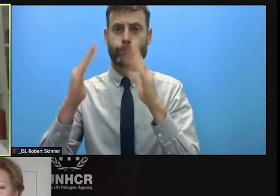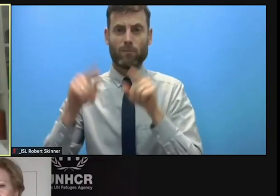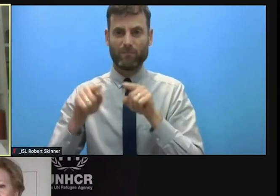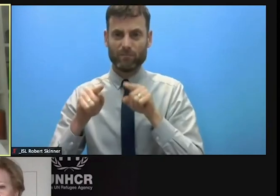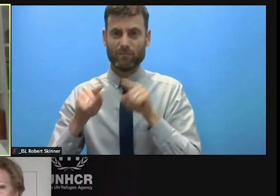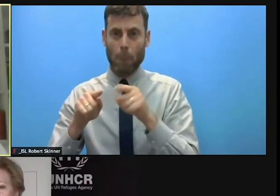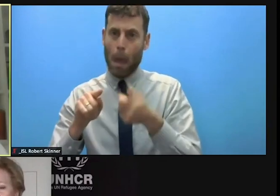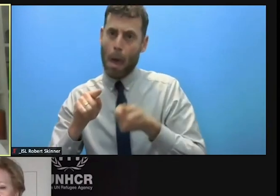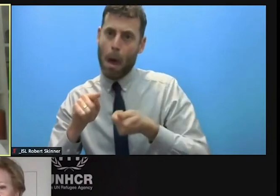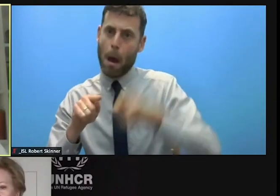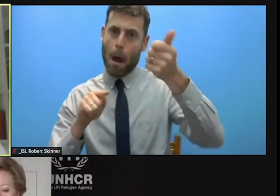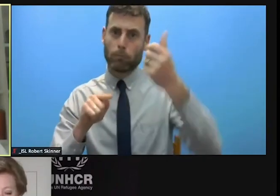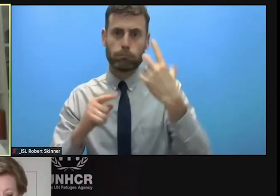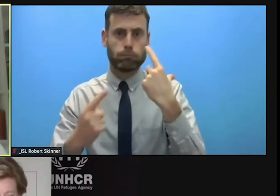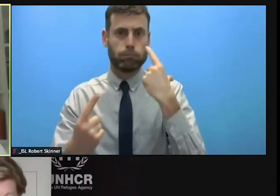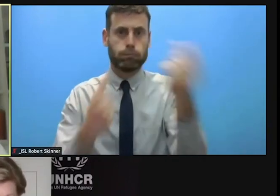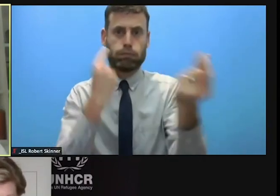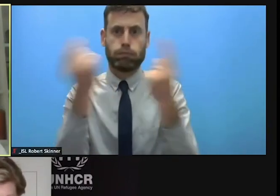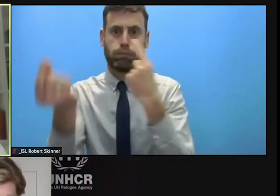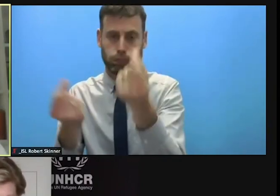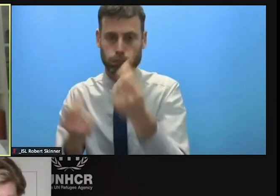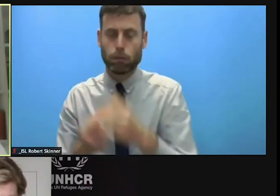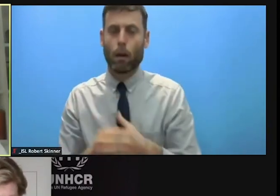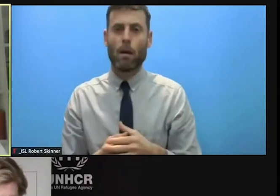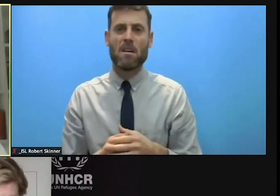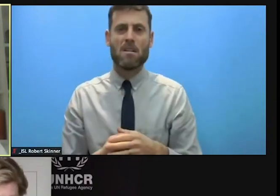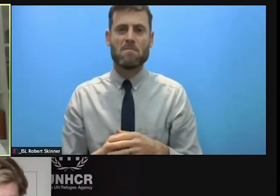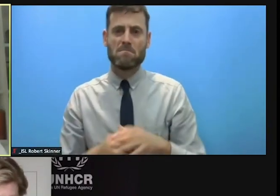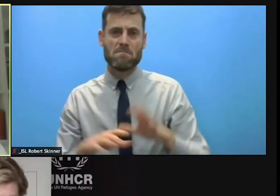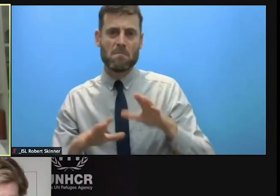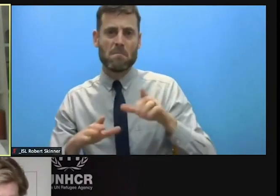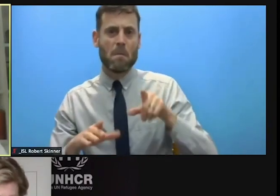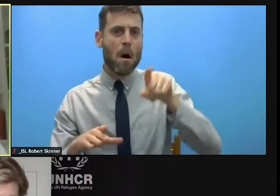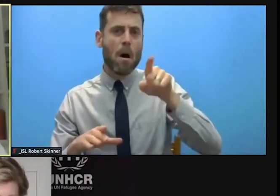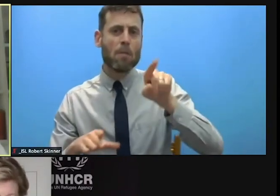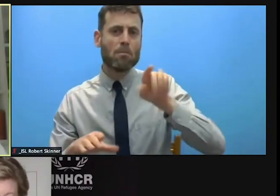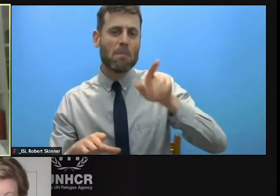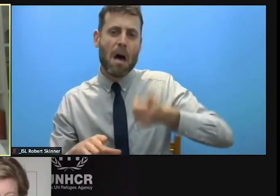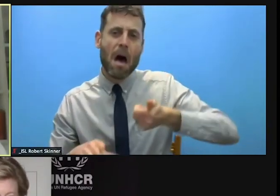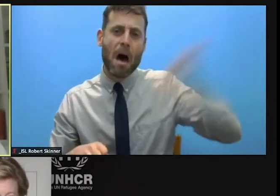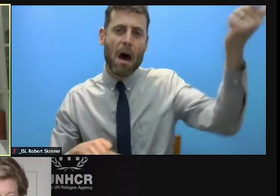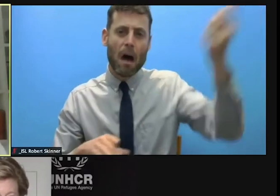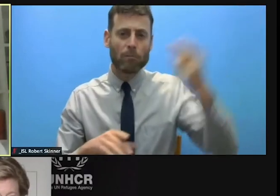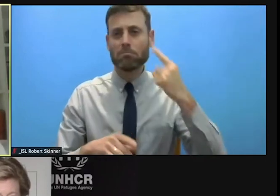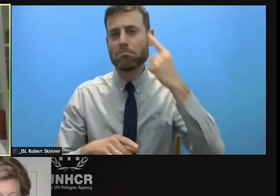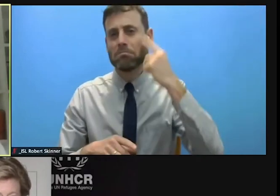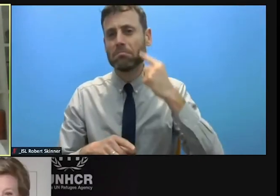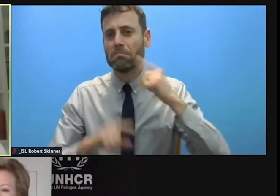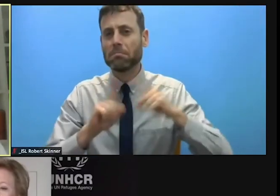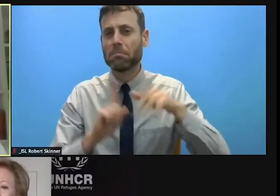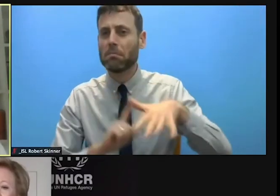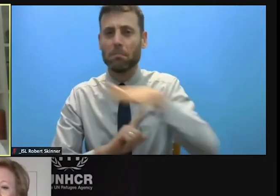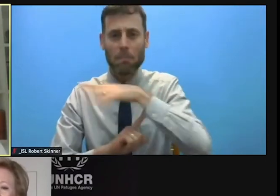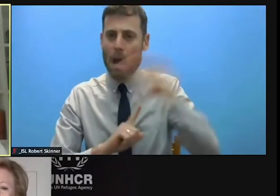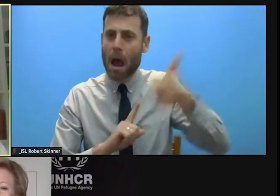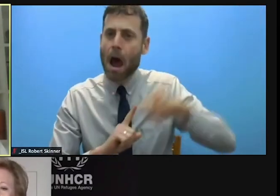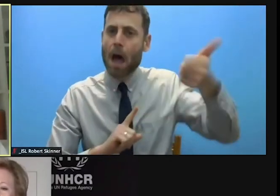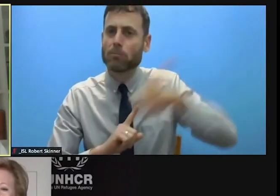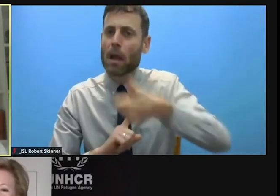discrimination for health, access, which of these are giving you the